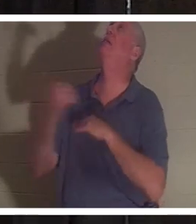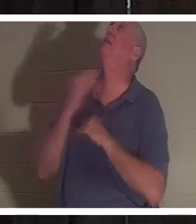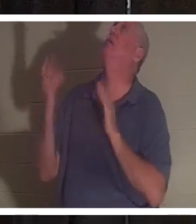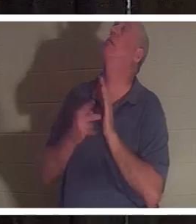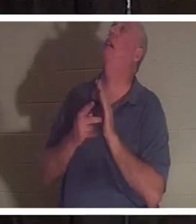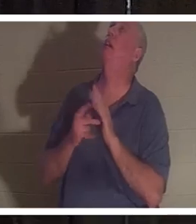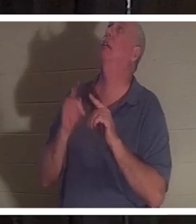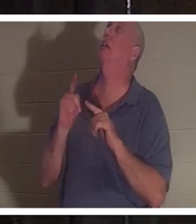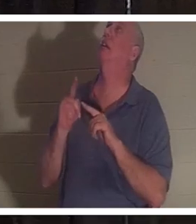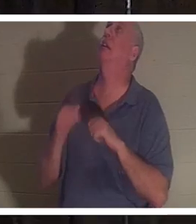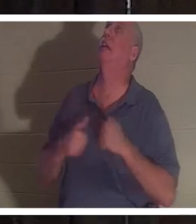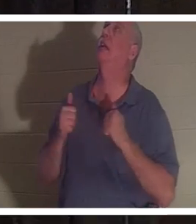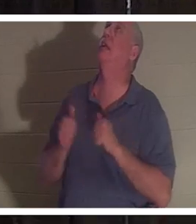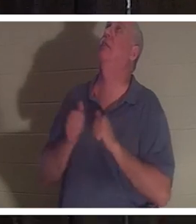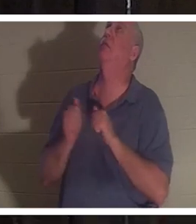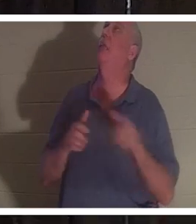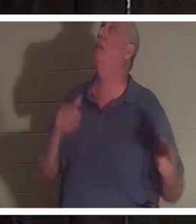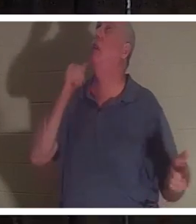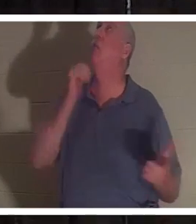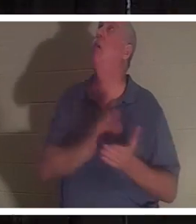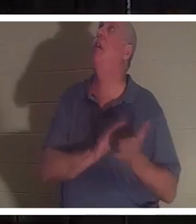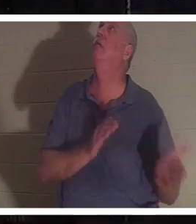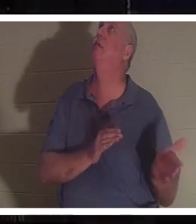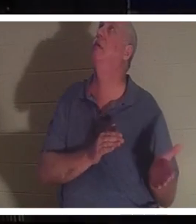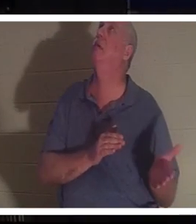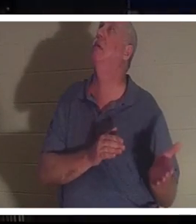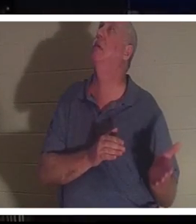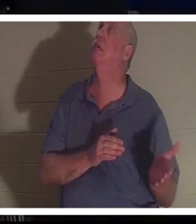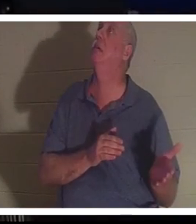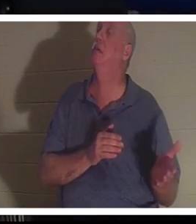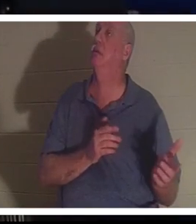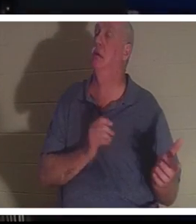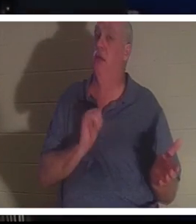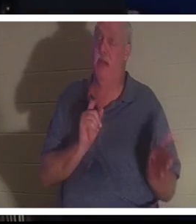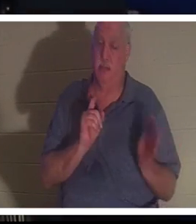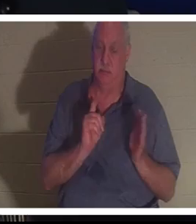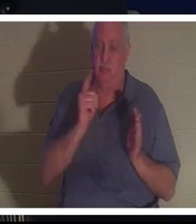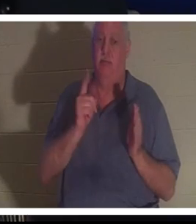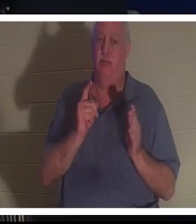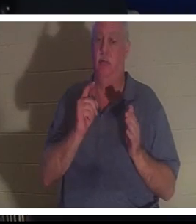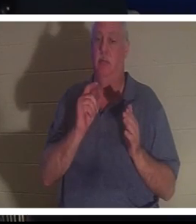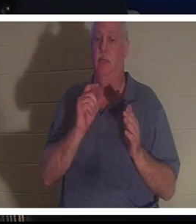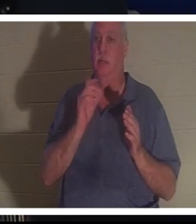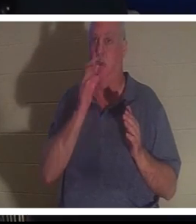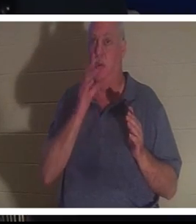without! Please send her back!" And right at that moment Christine was in front of the Lord.